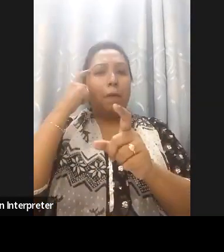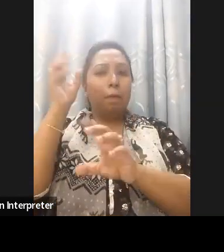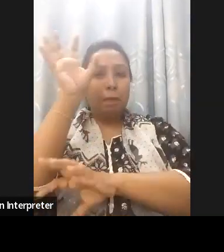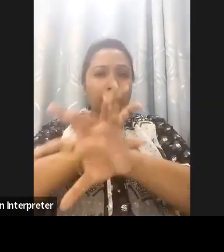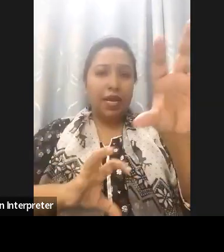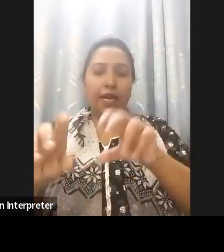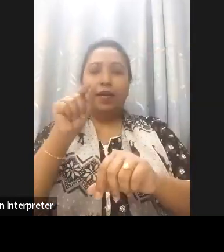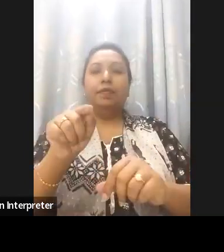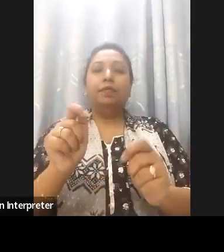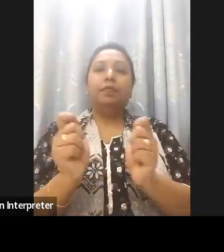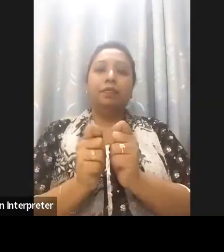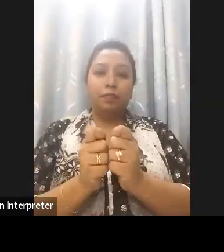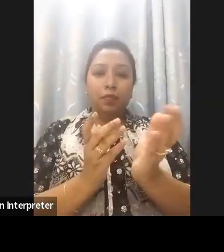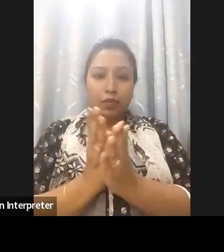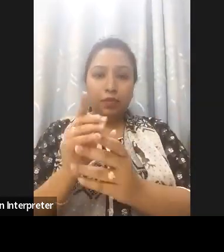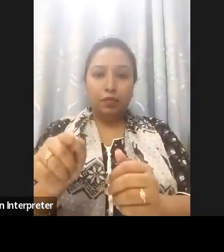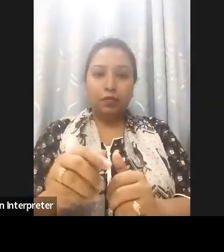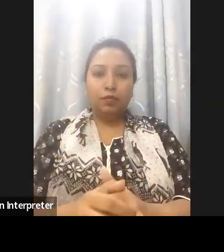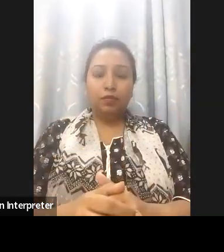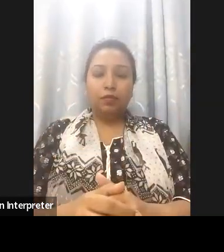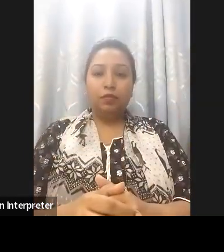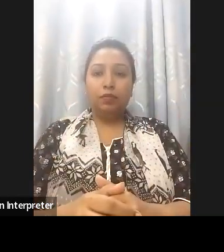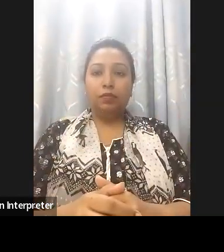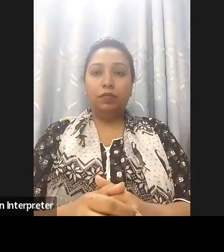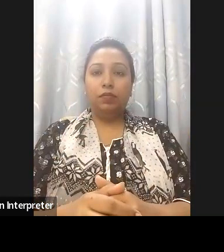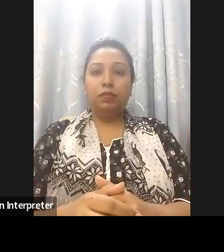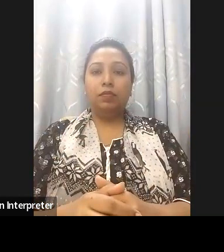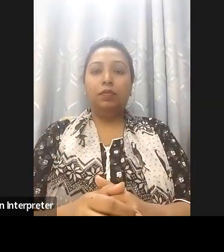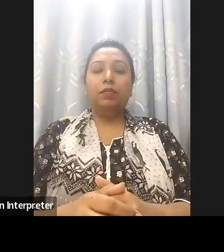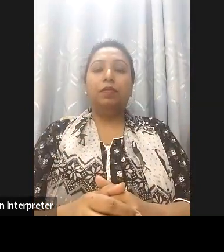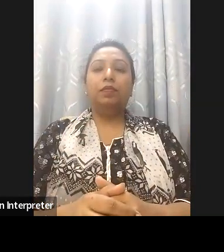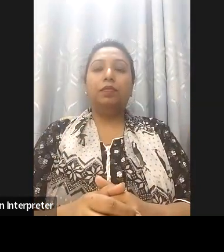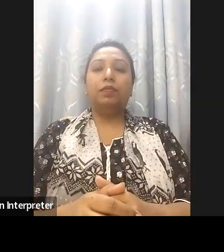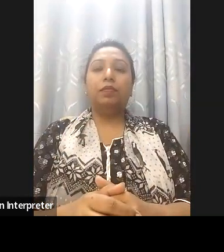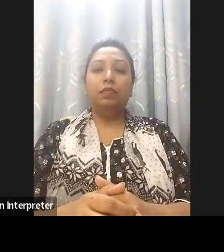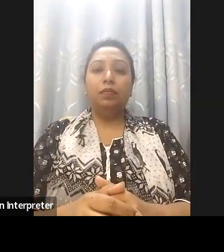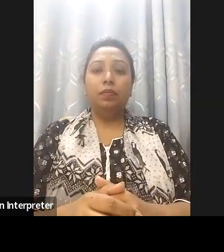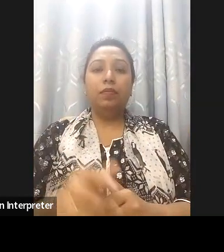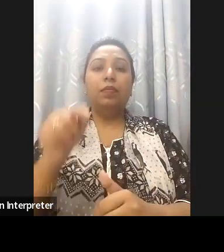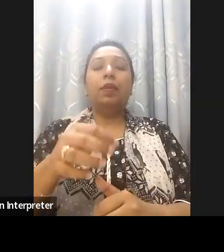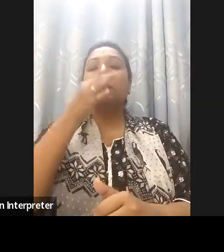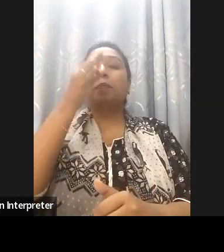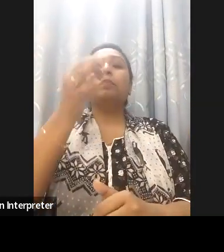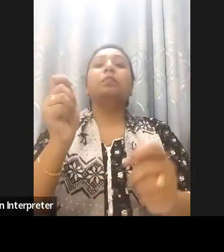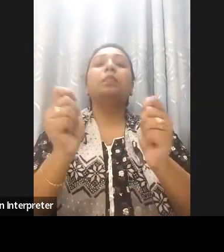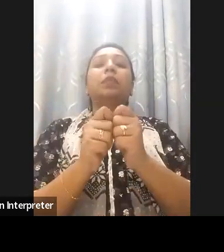services to be accessible for everyone and this is a very important issue we need to scale and